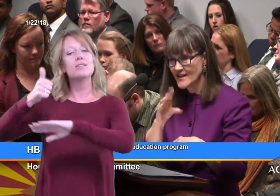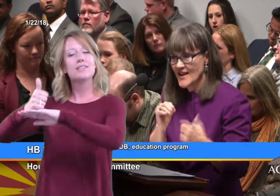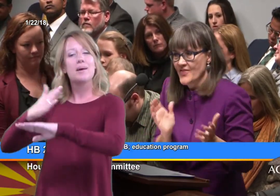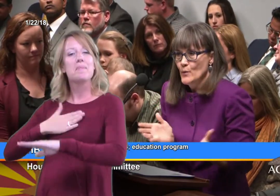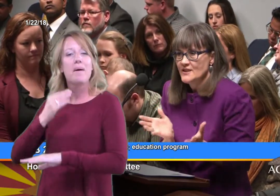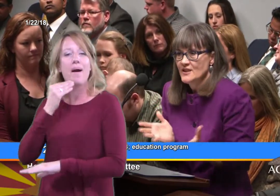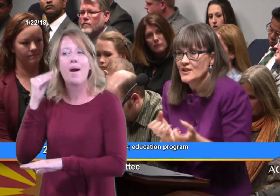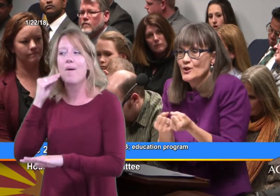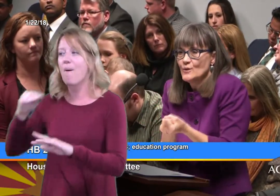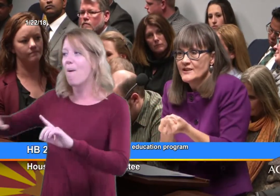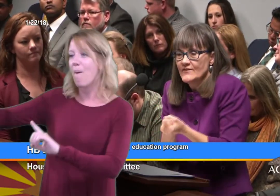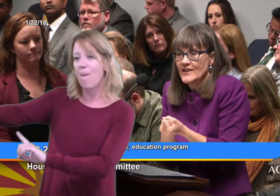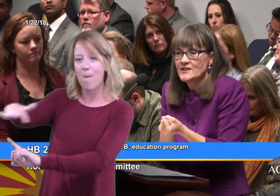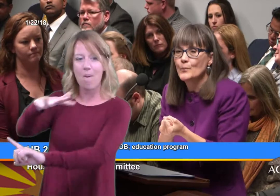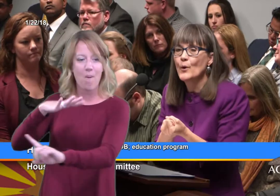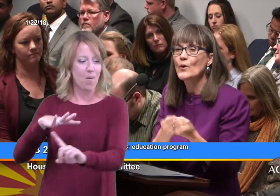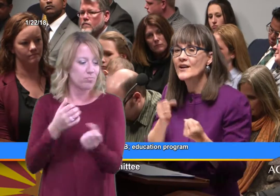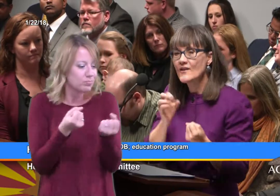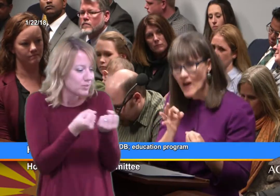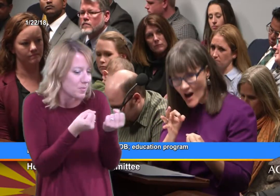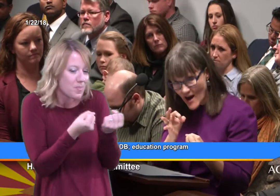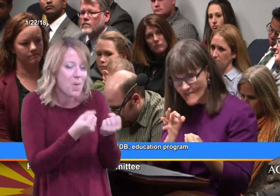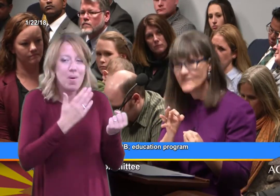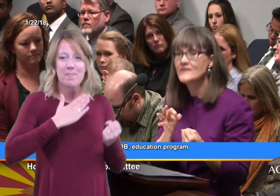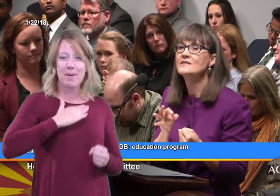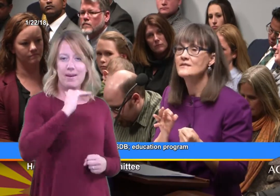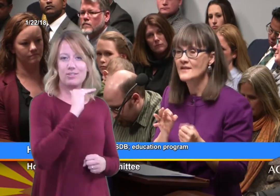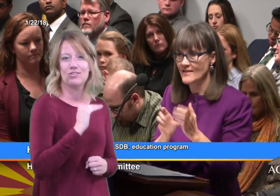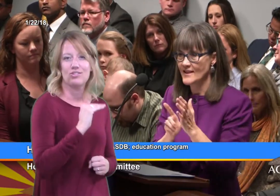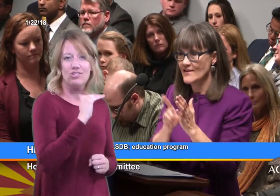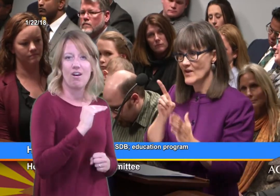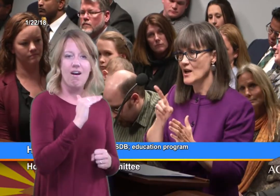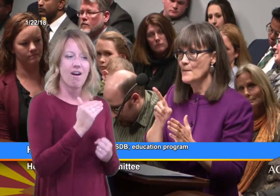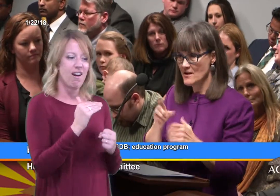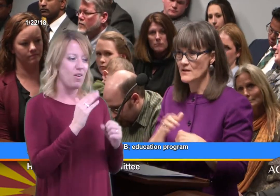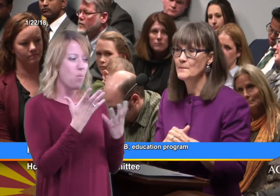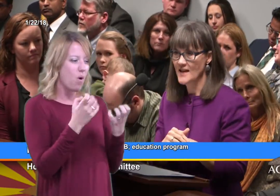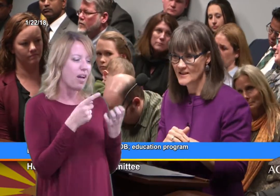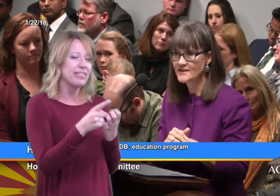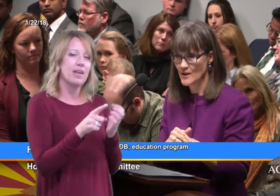that was conducive and supportive of the developmental milestones